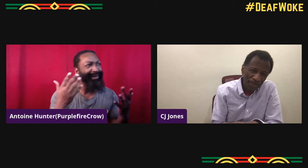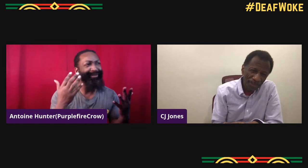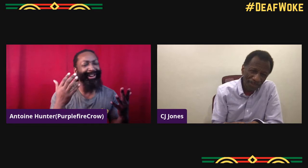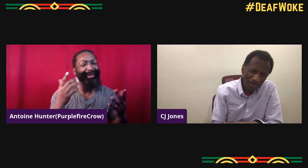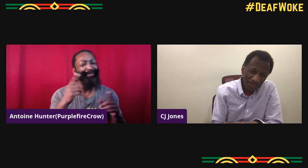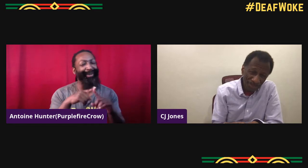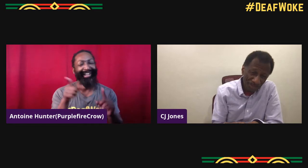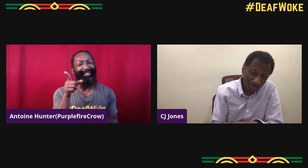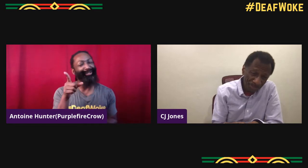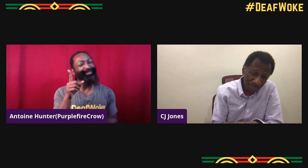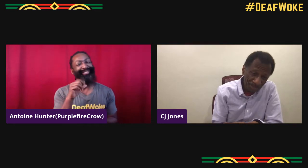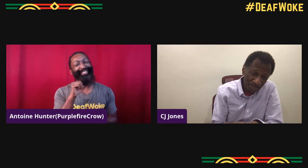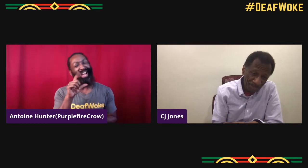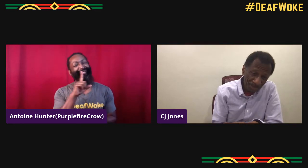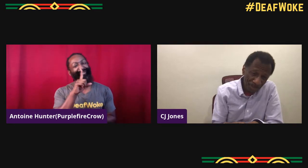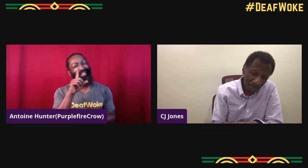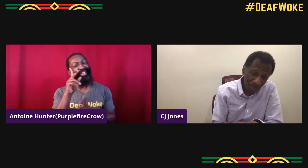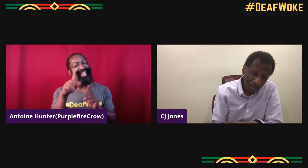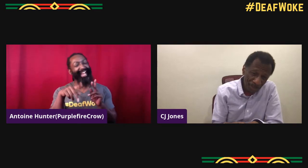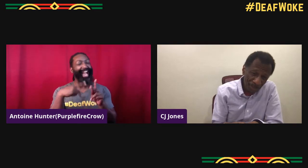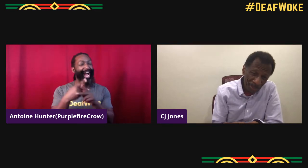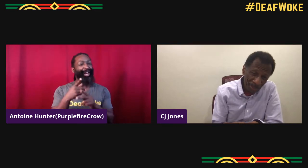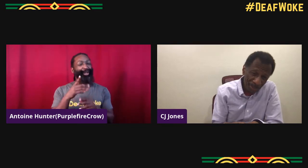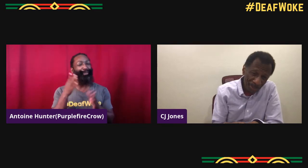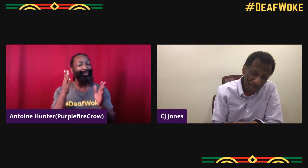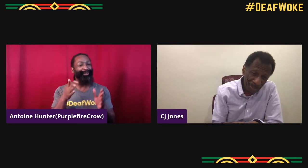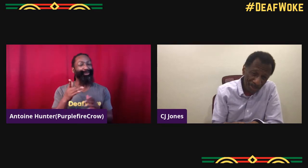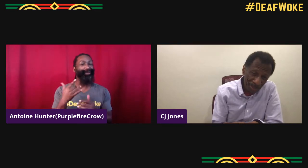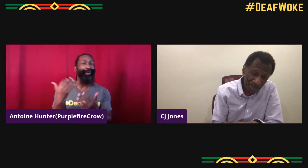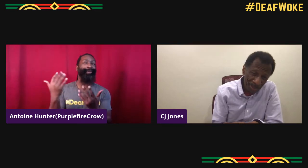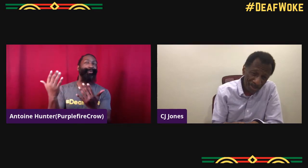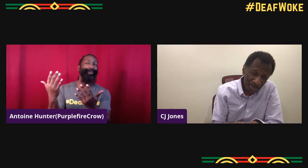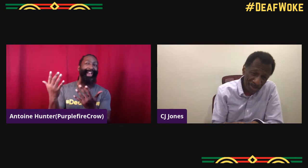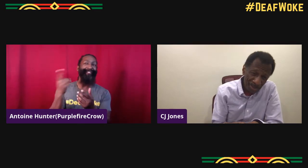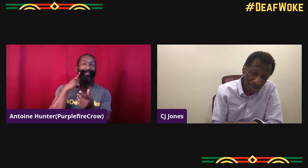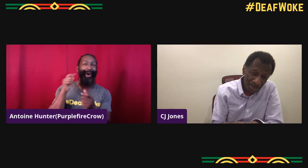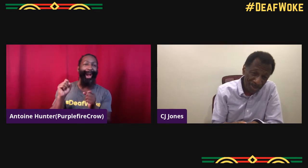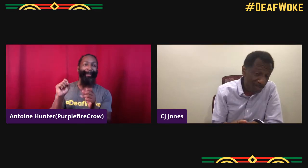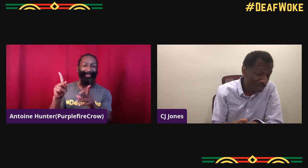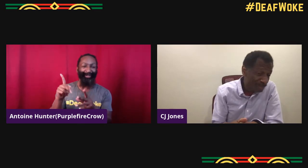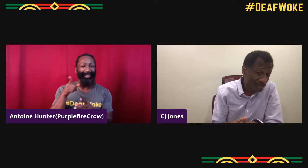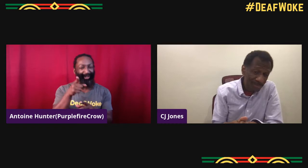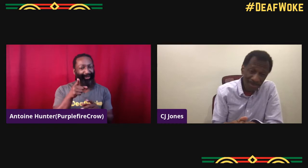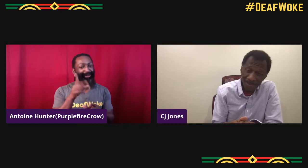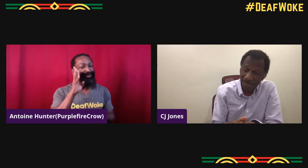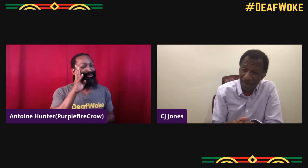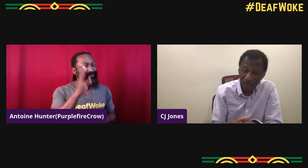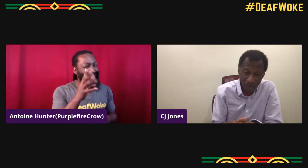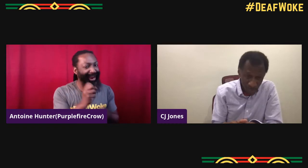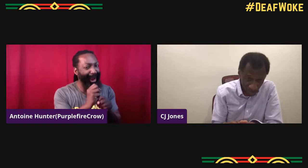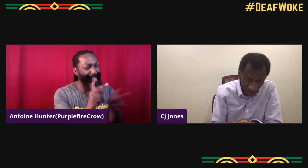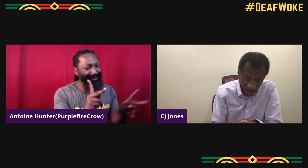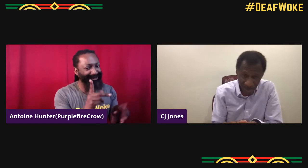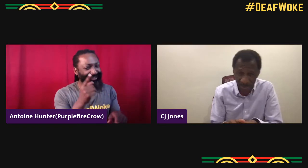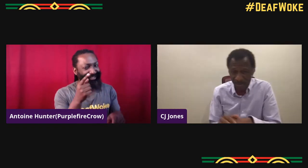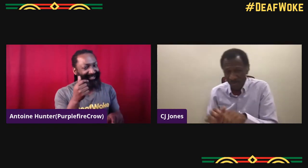And I know you were saying you're waiting for it, had these cobwebs, waiting for these opportunities,